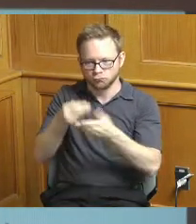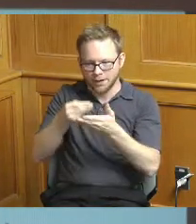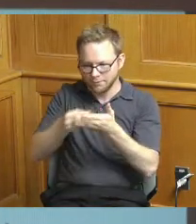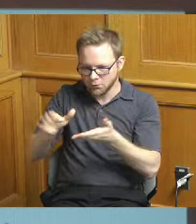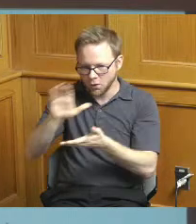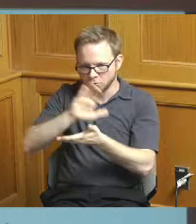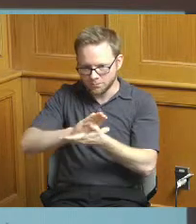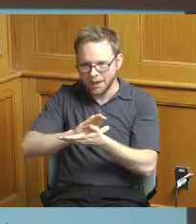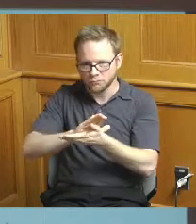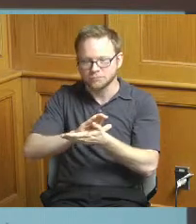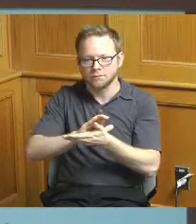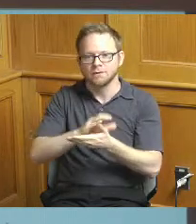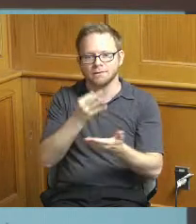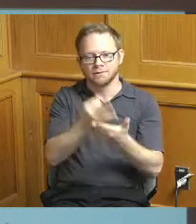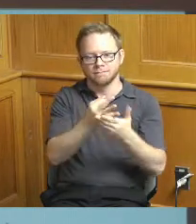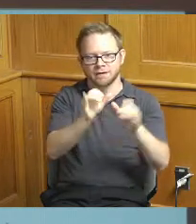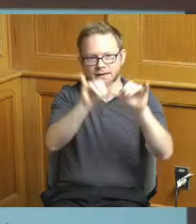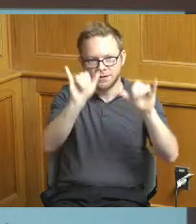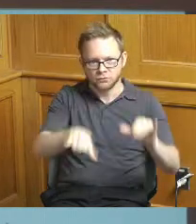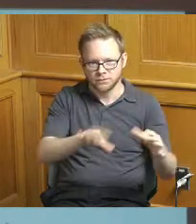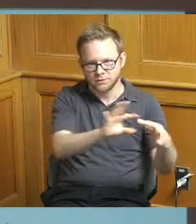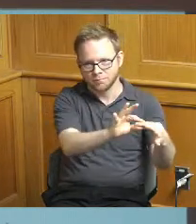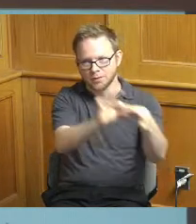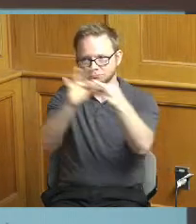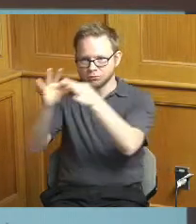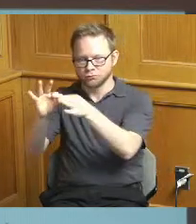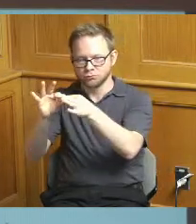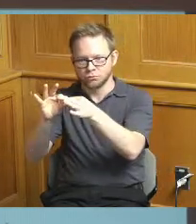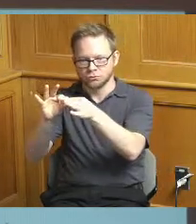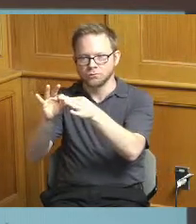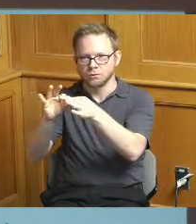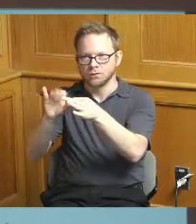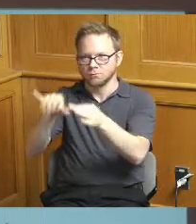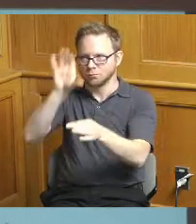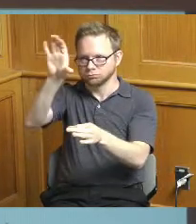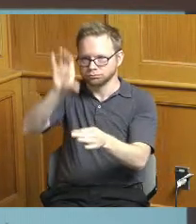and can compare that to our our schedules and our milestones so we've done a lot of work there